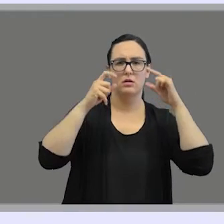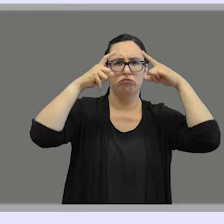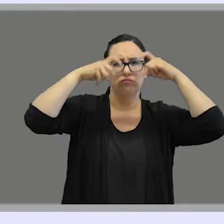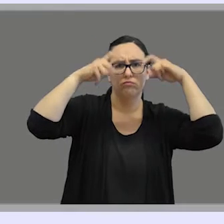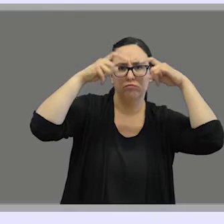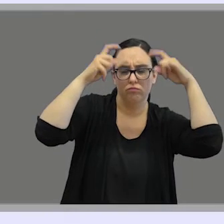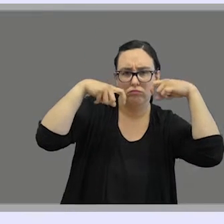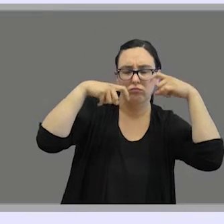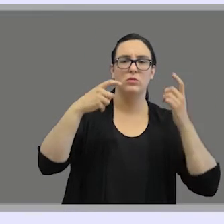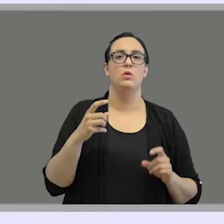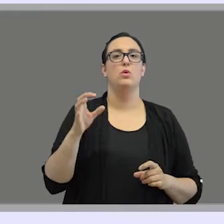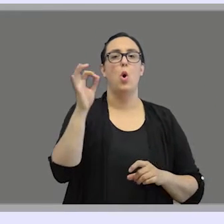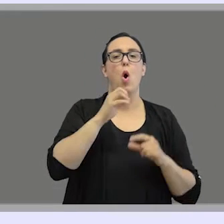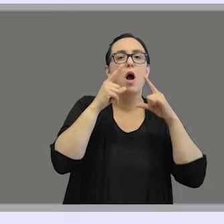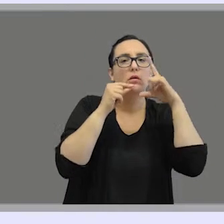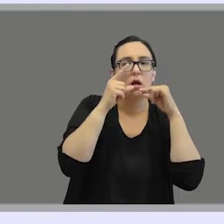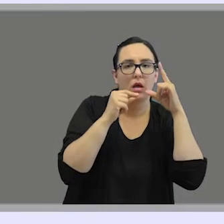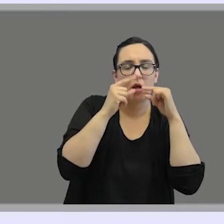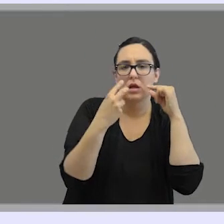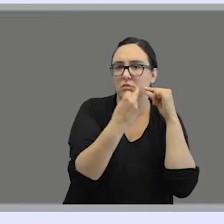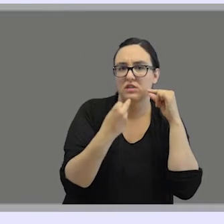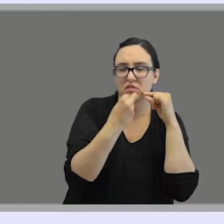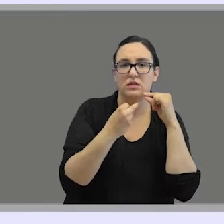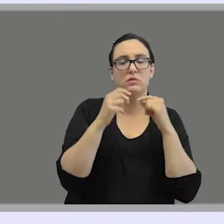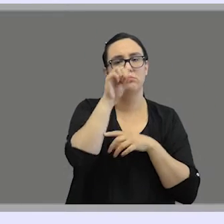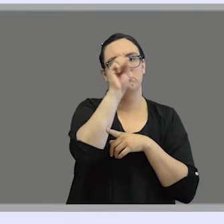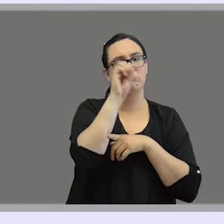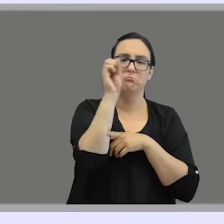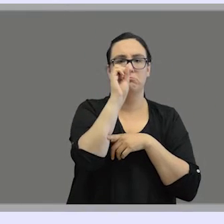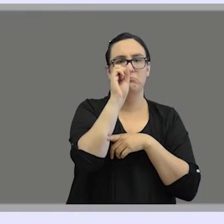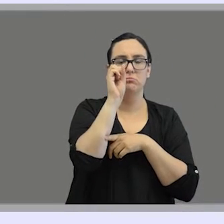like the eyebrow position, mouthing, head tilts,